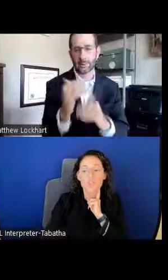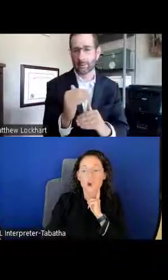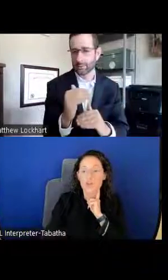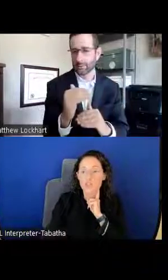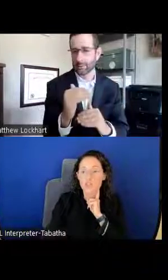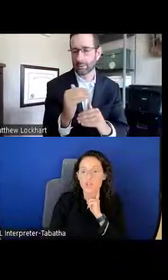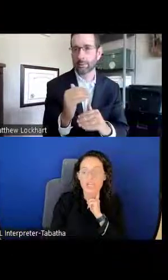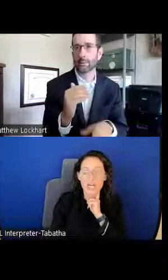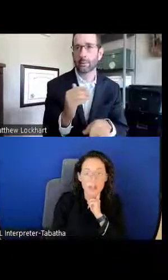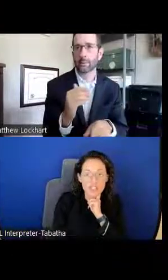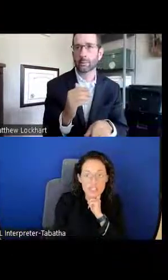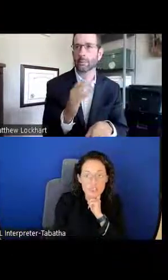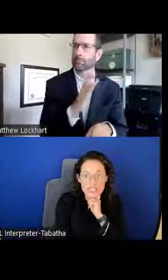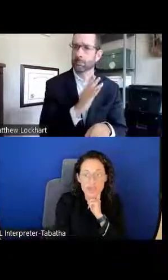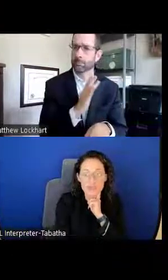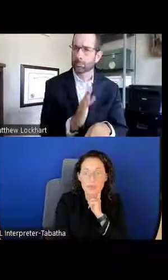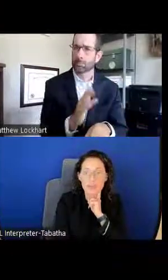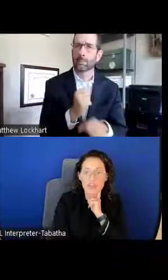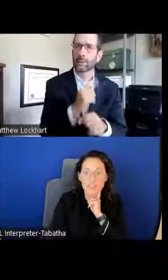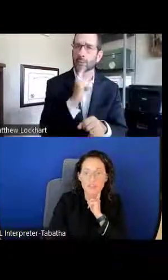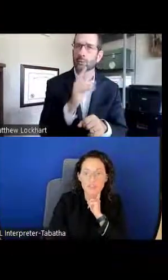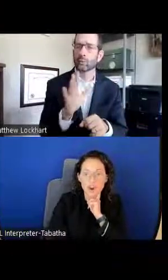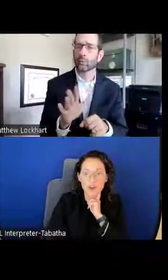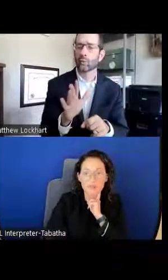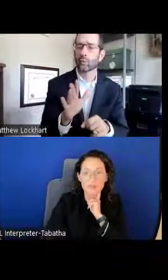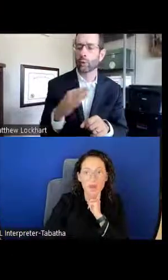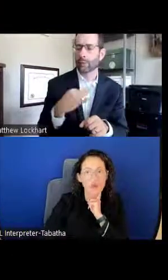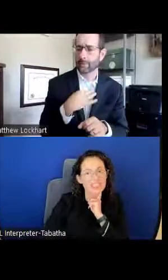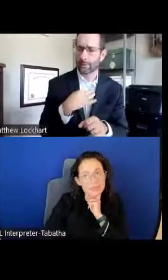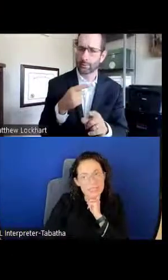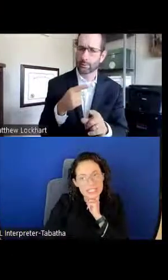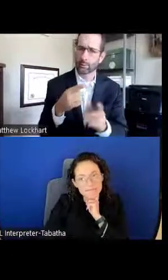So also your accomplishments that have been made thus far are limited,